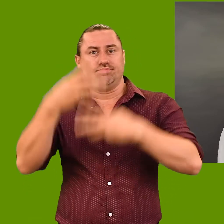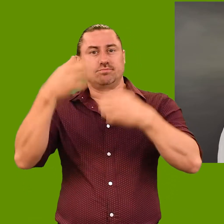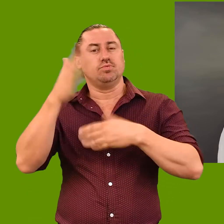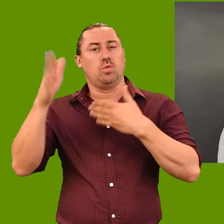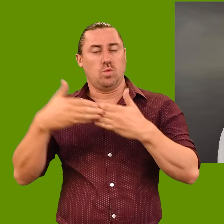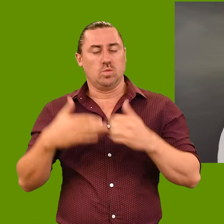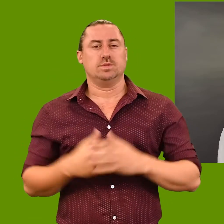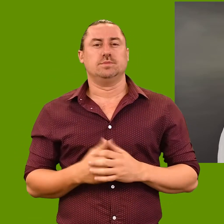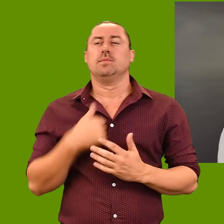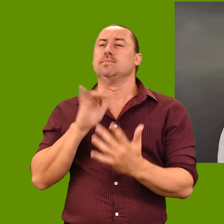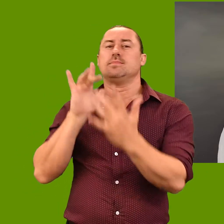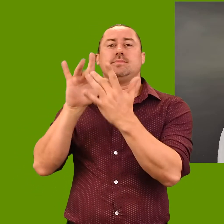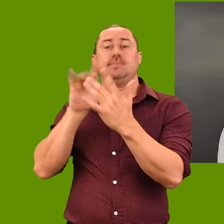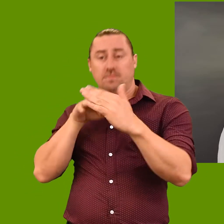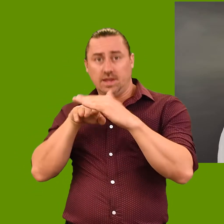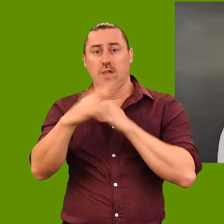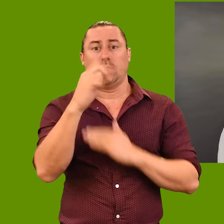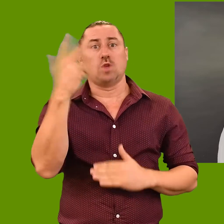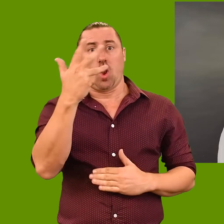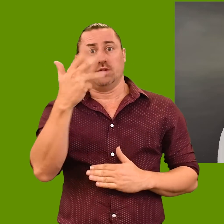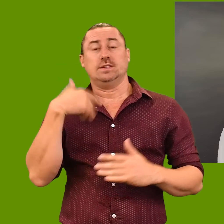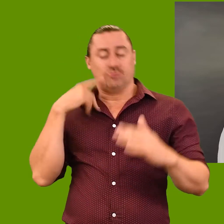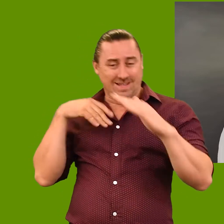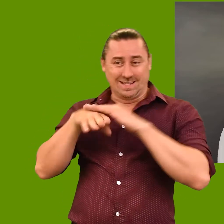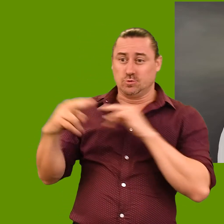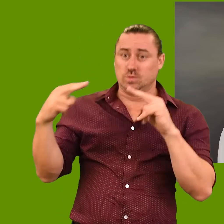closing sequence. My first attempt to visit him on Manus in 2019 failed when the Papua